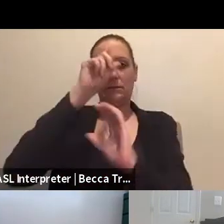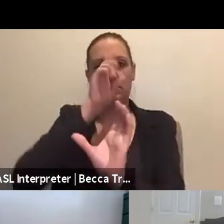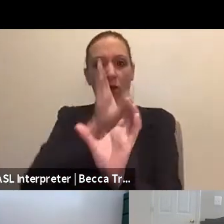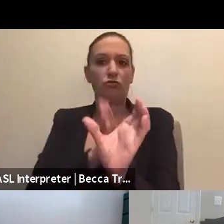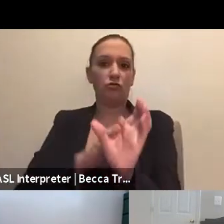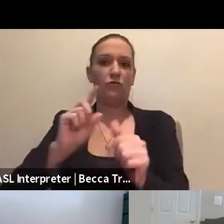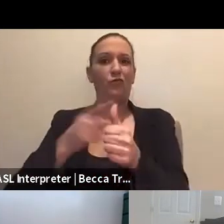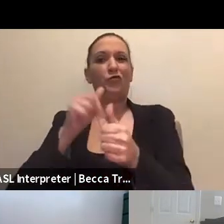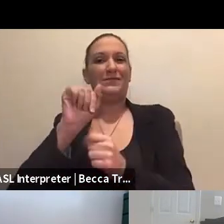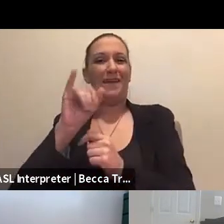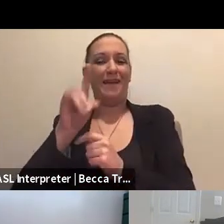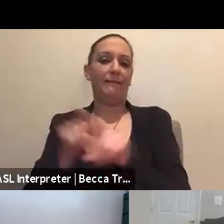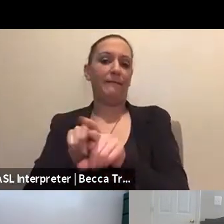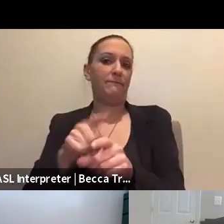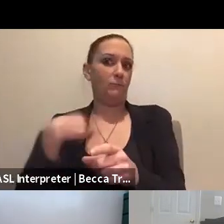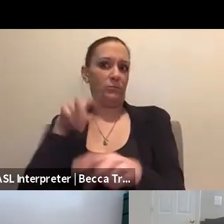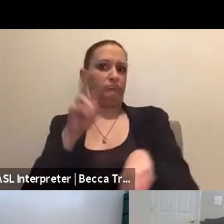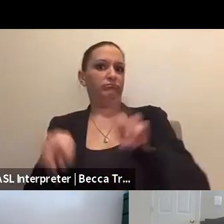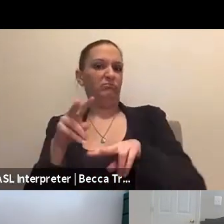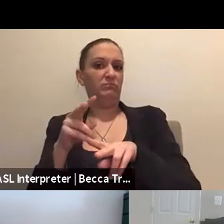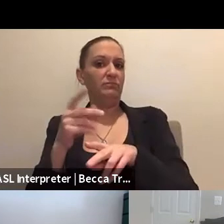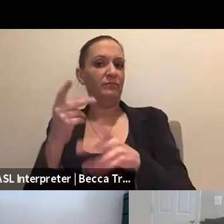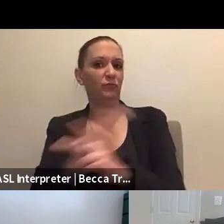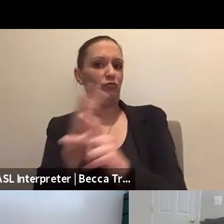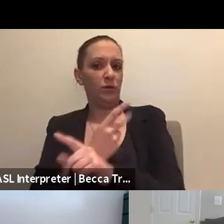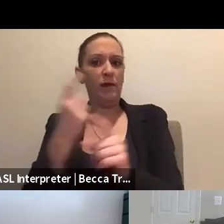as it's appropriate. We take a look at people's reactions,